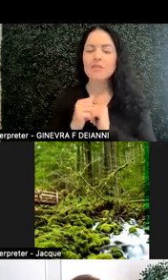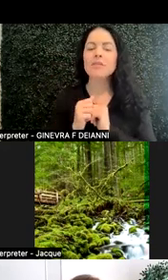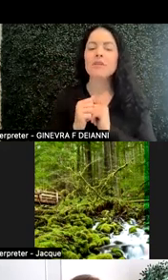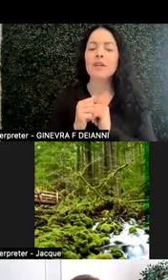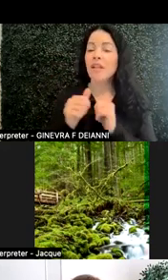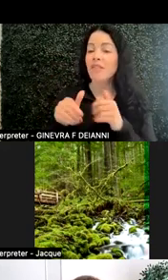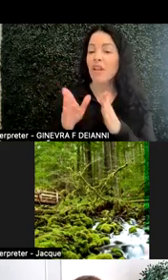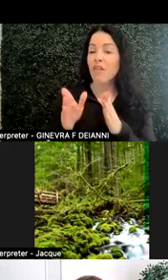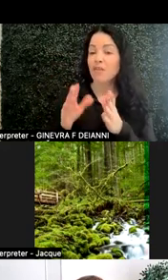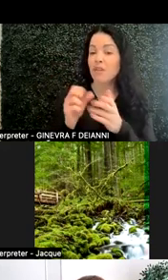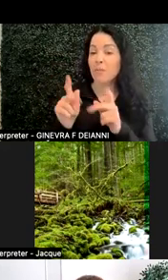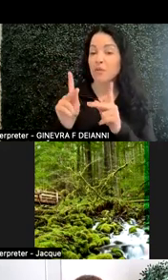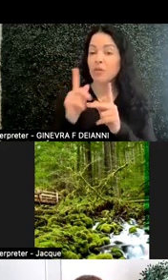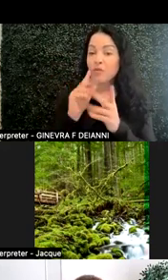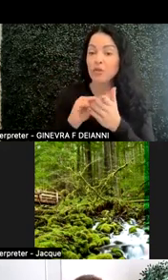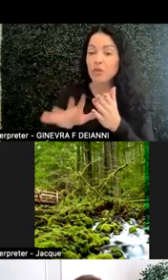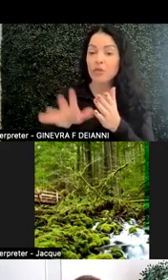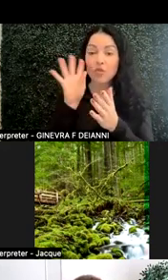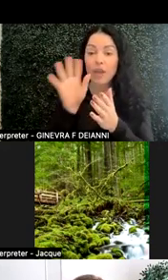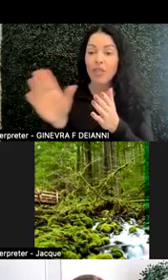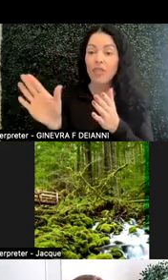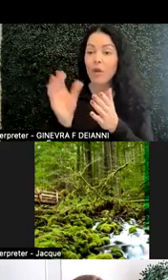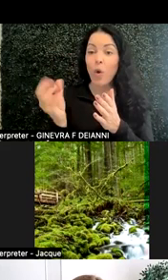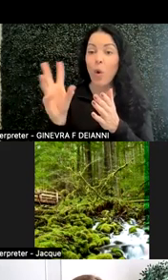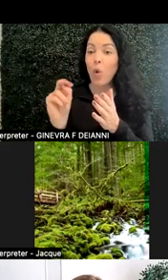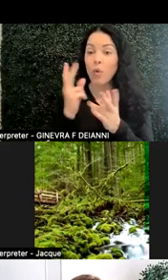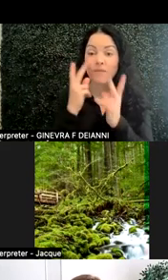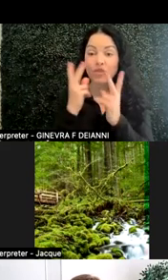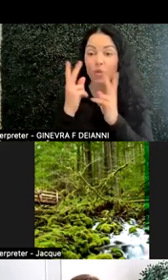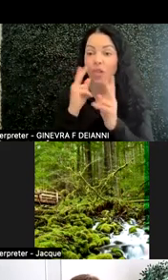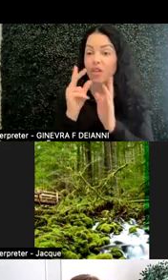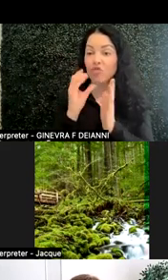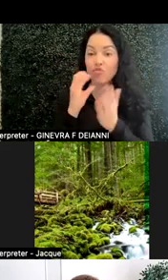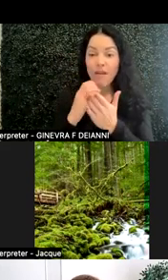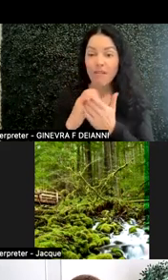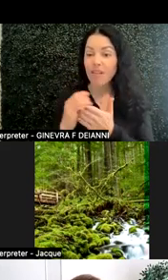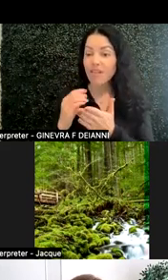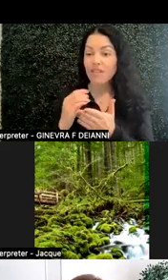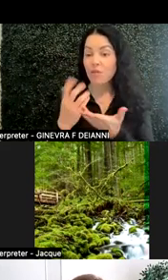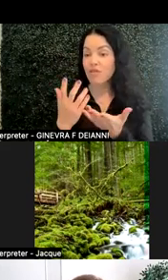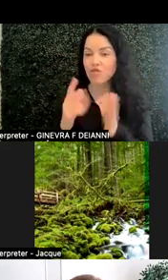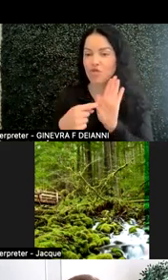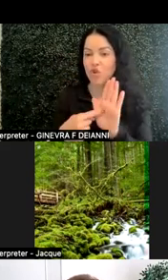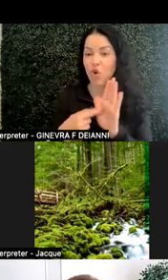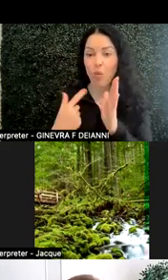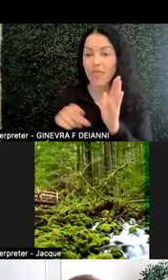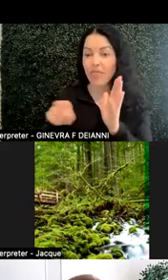to create their own visual and graphics that show what they've learned, demonstrate their learning,